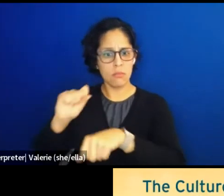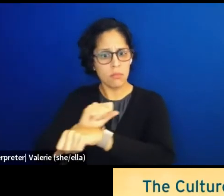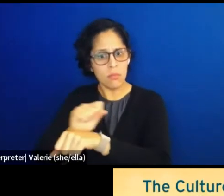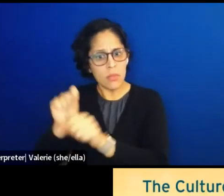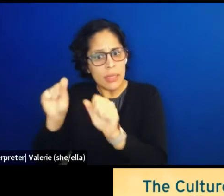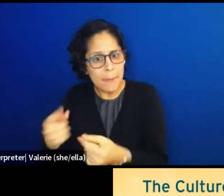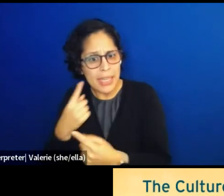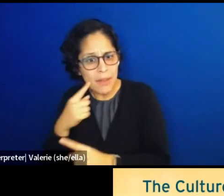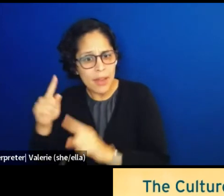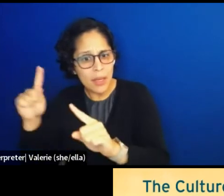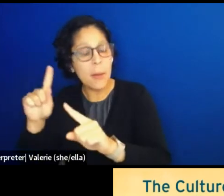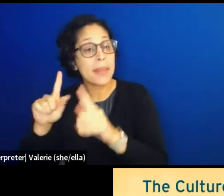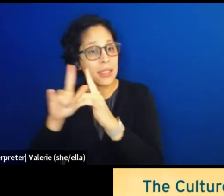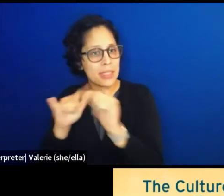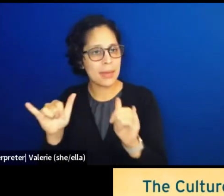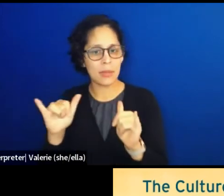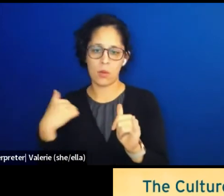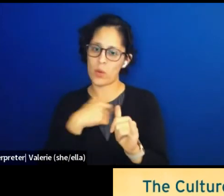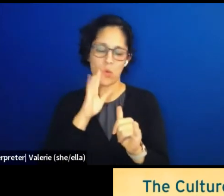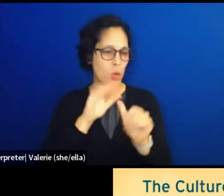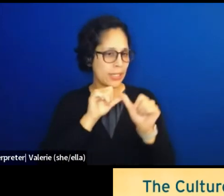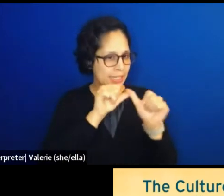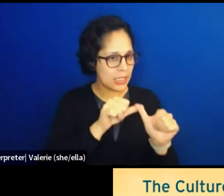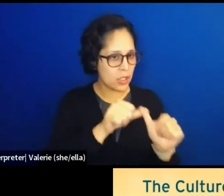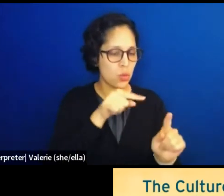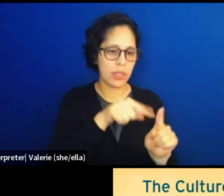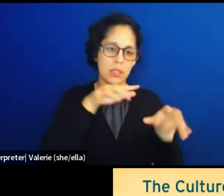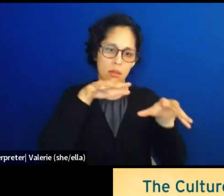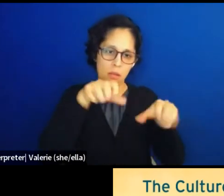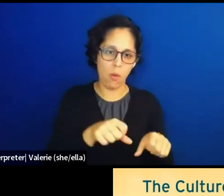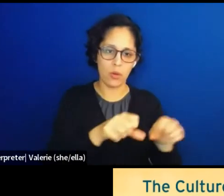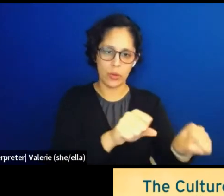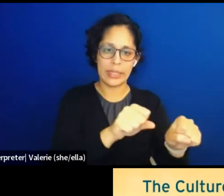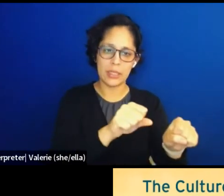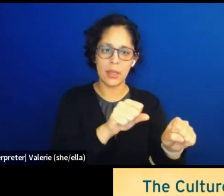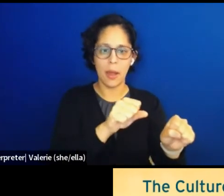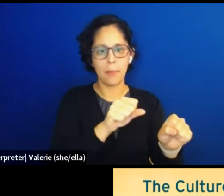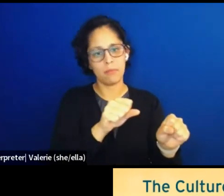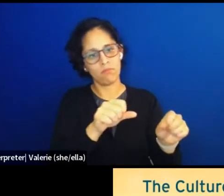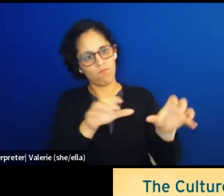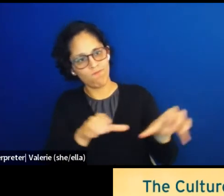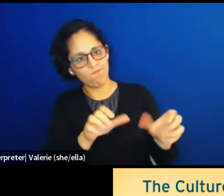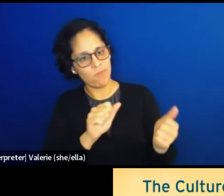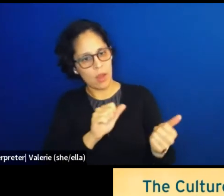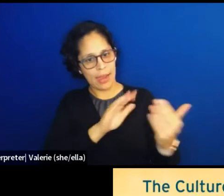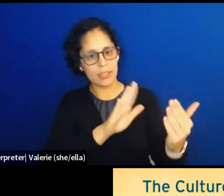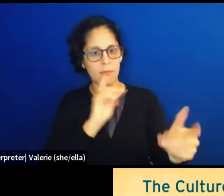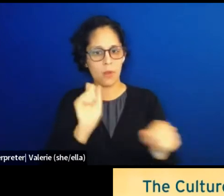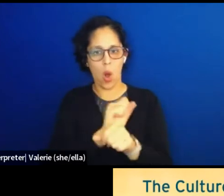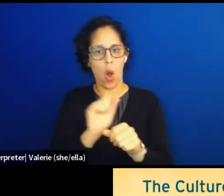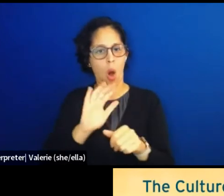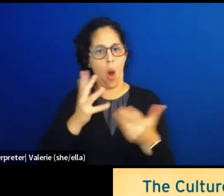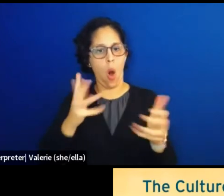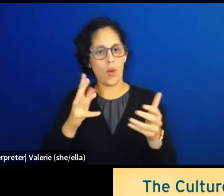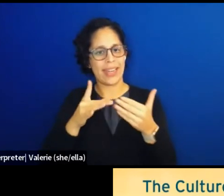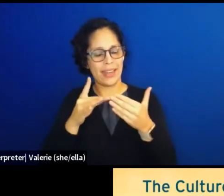that brought us to this edge. And indigenous-led climate resistance is effective.